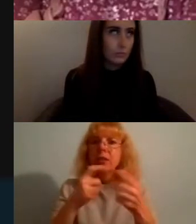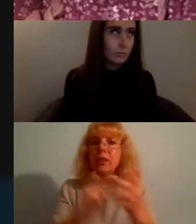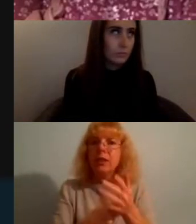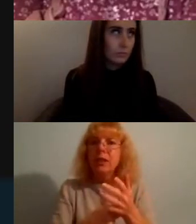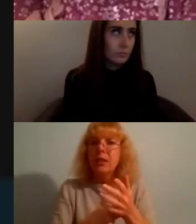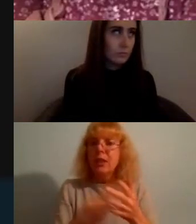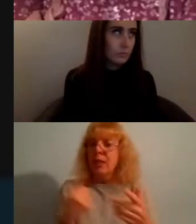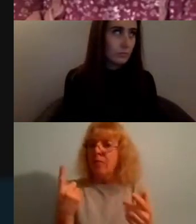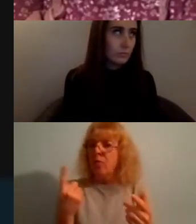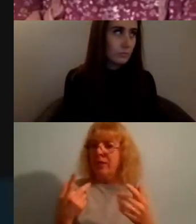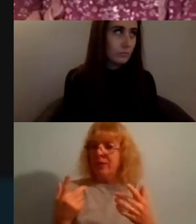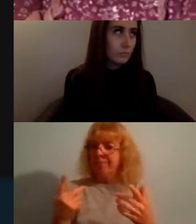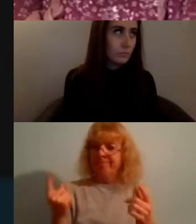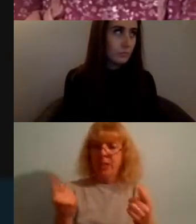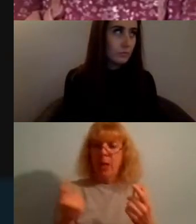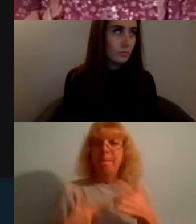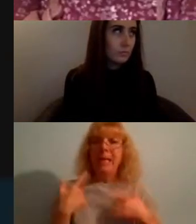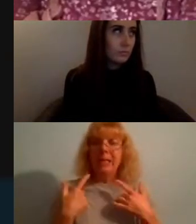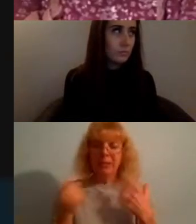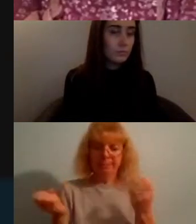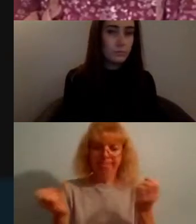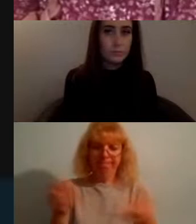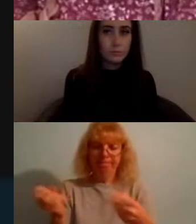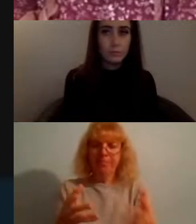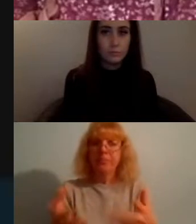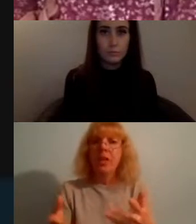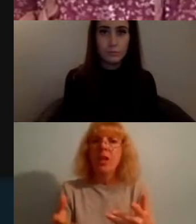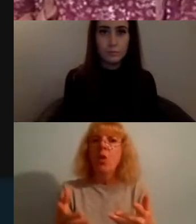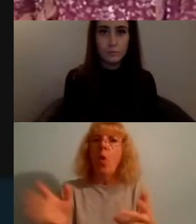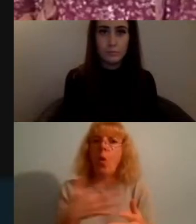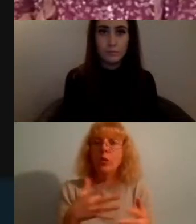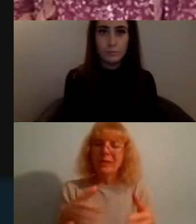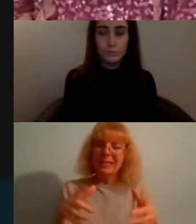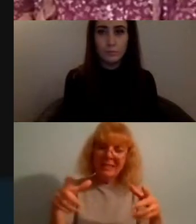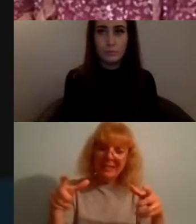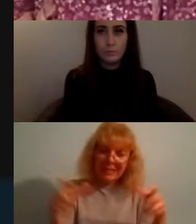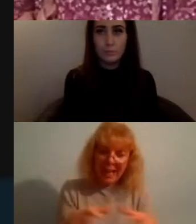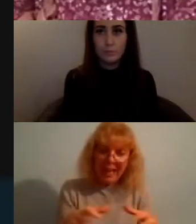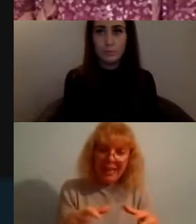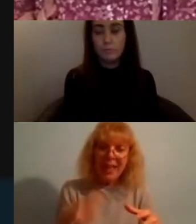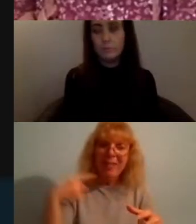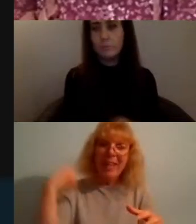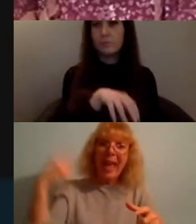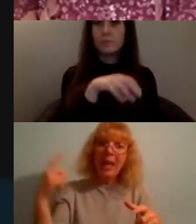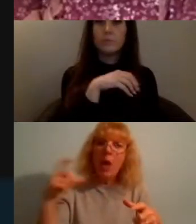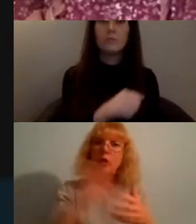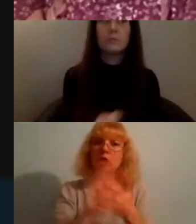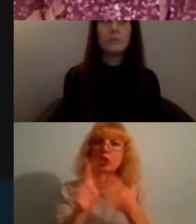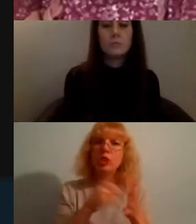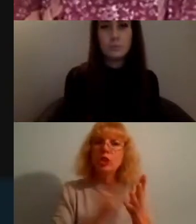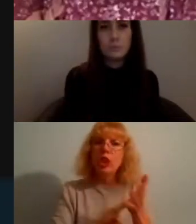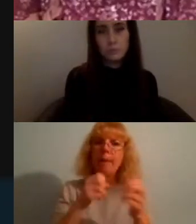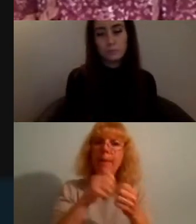emphasis on staying within our echo chambers and not expanding outwards and not including people in